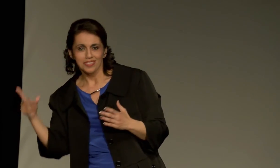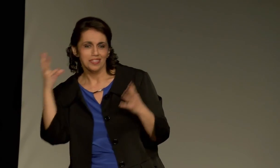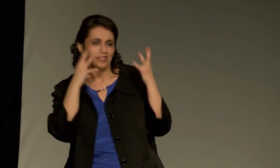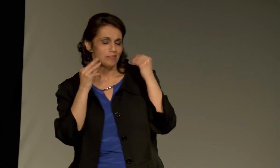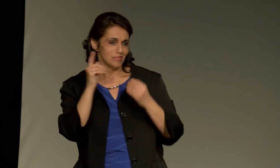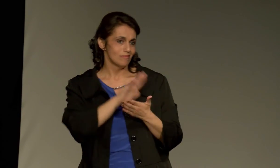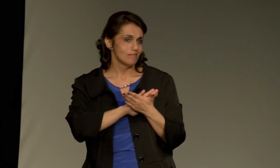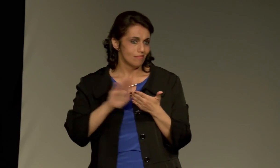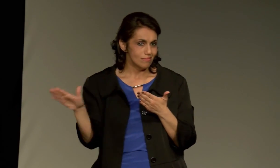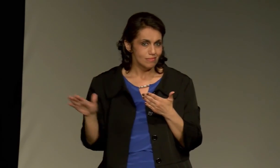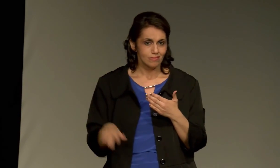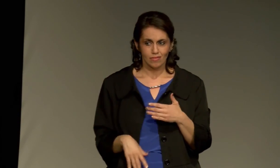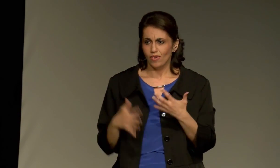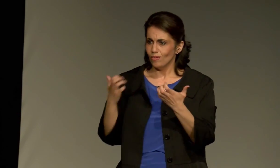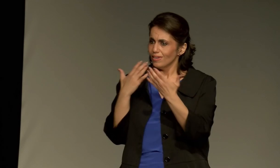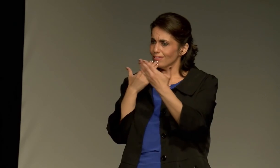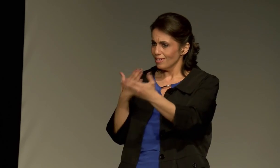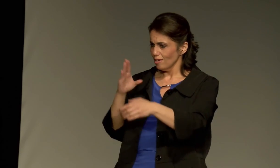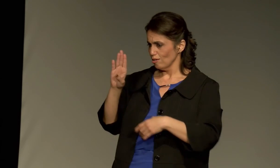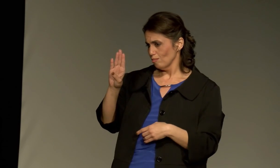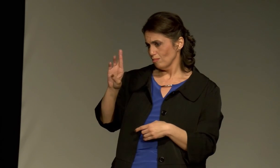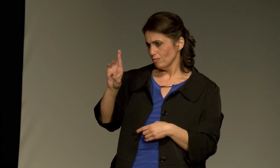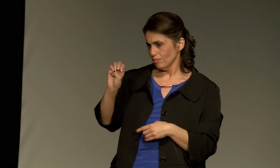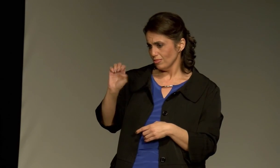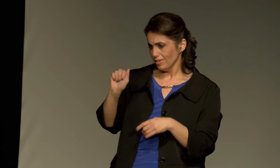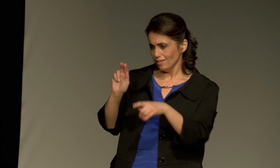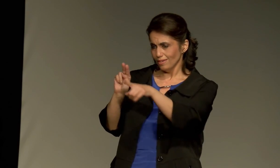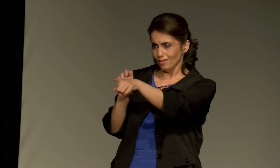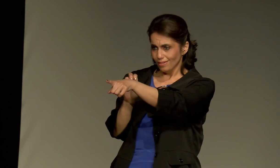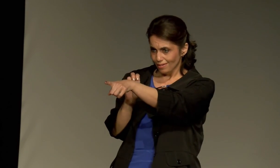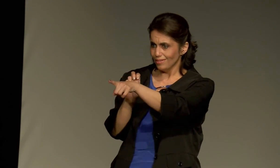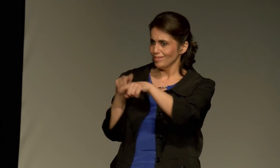able to have you experience a little bit of what she experienced.